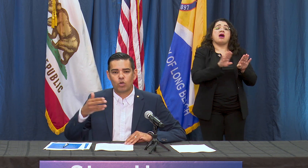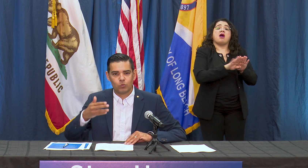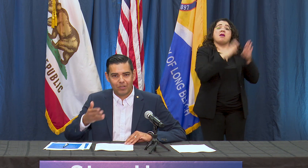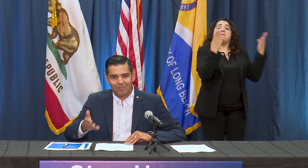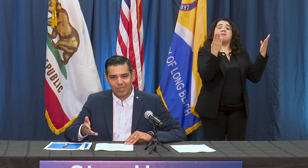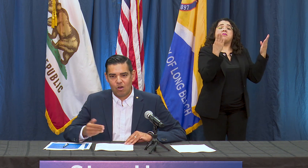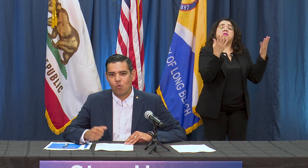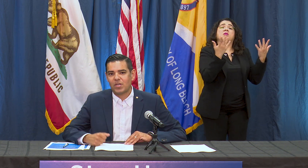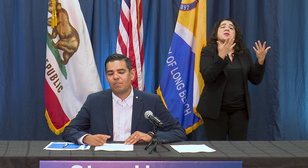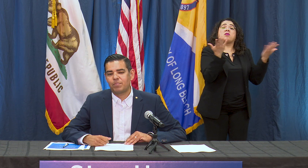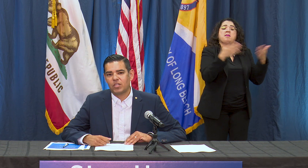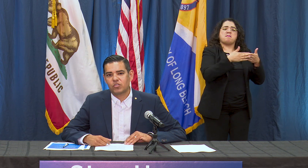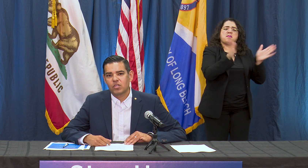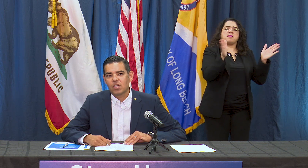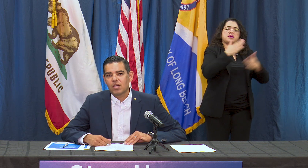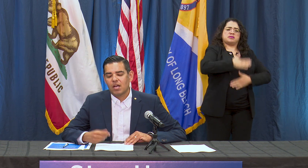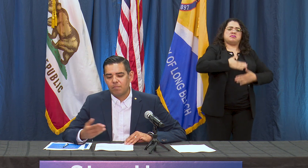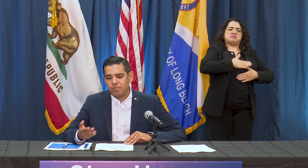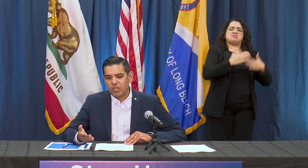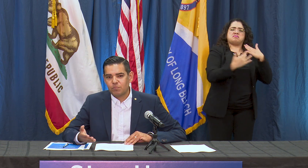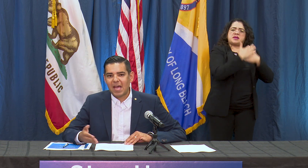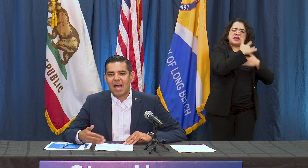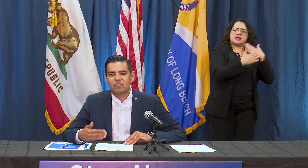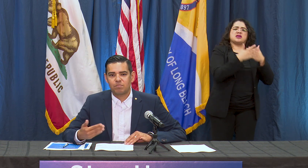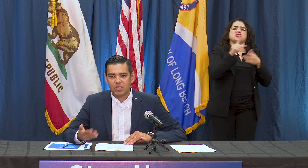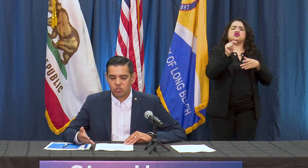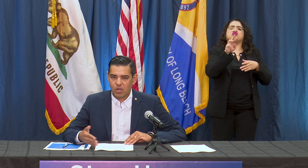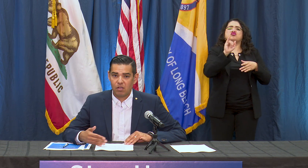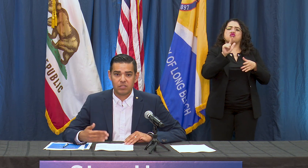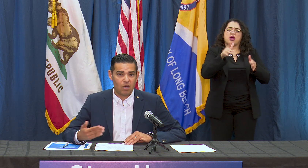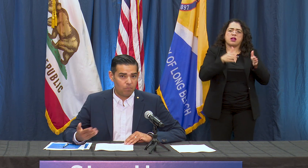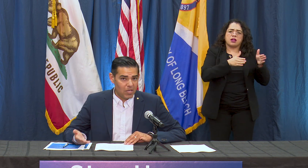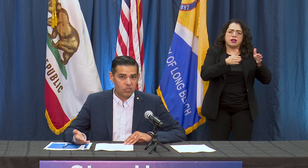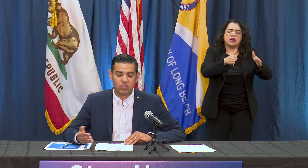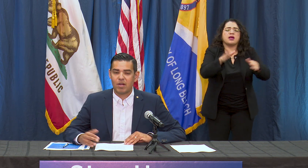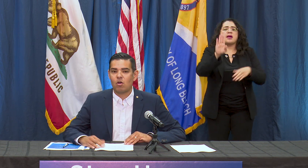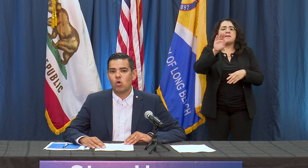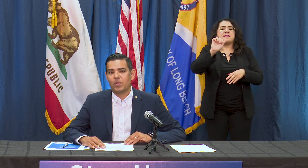course we opened up beach pass, beach trails, our beaches are now open